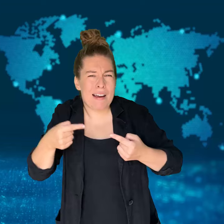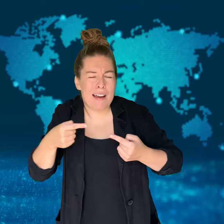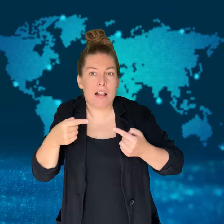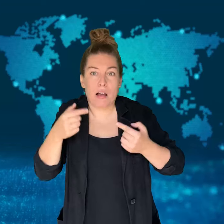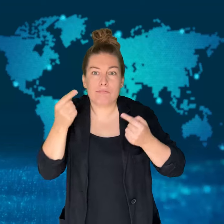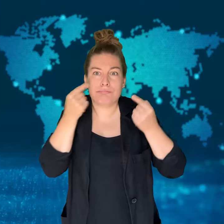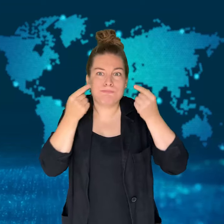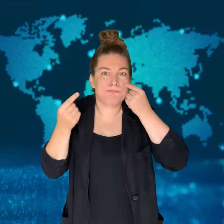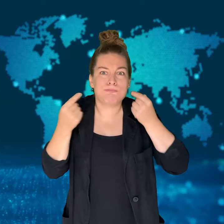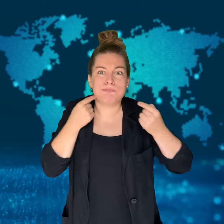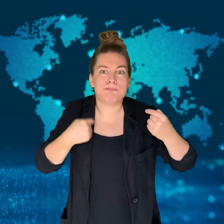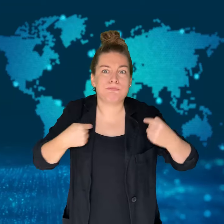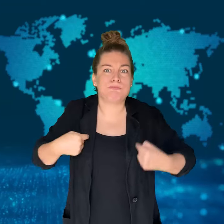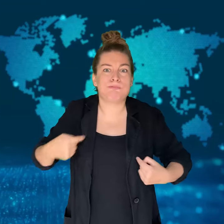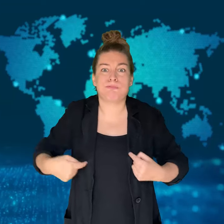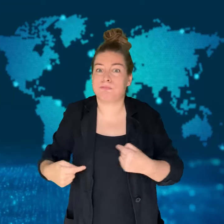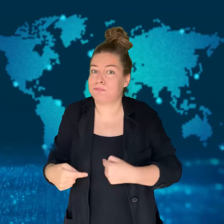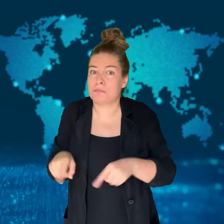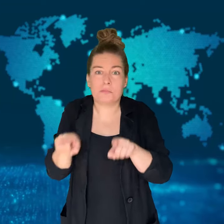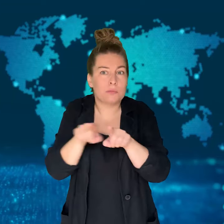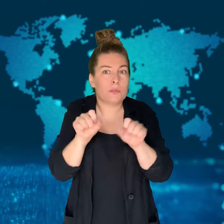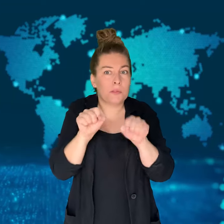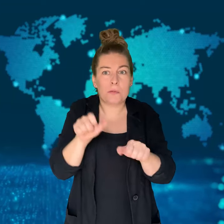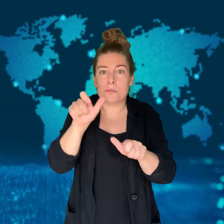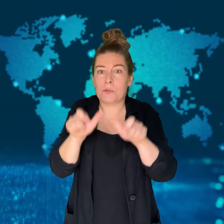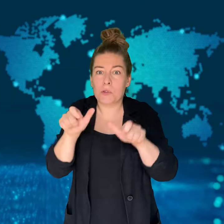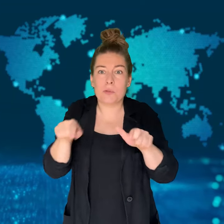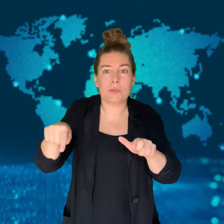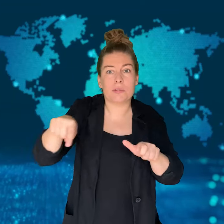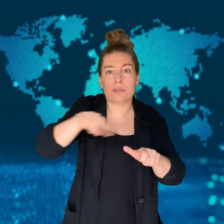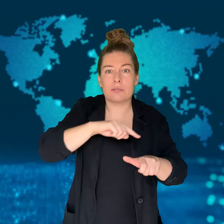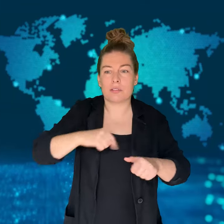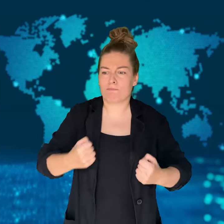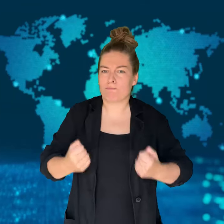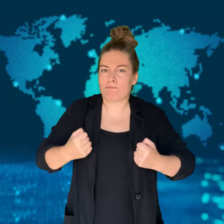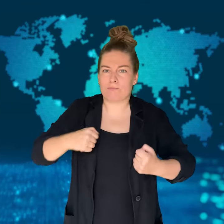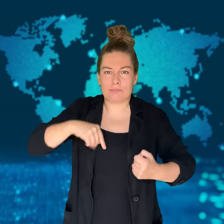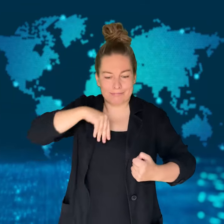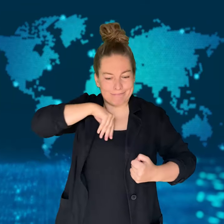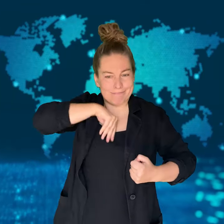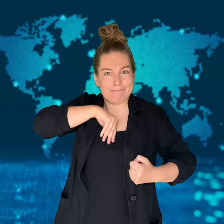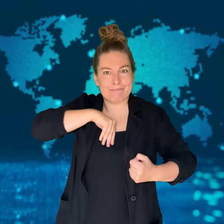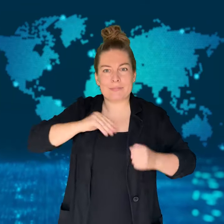and painful sores.